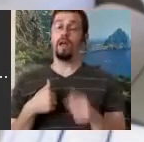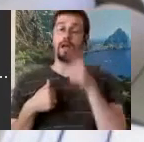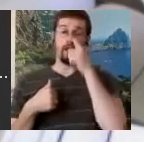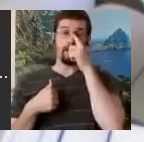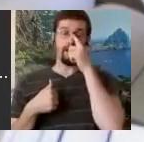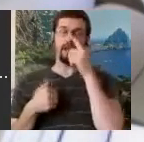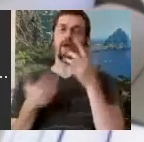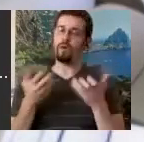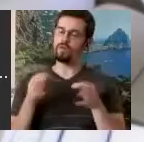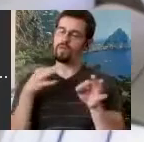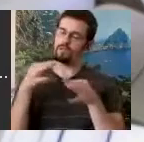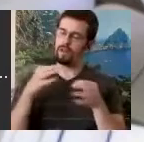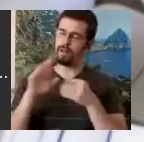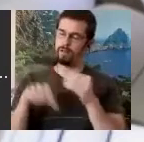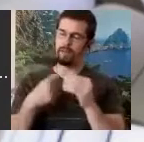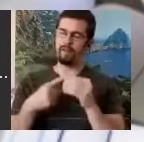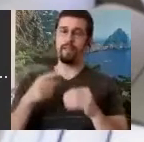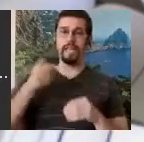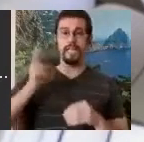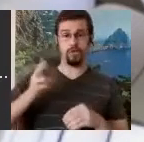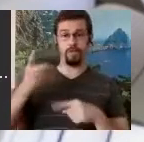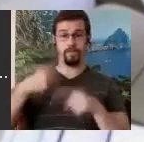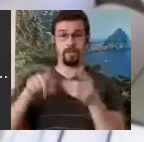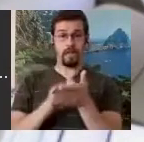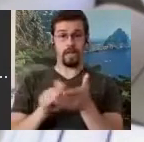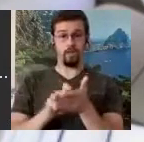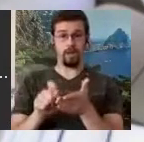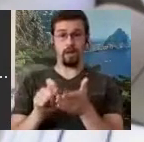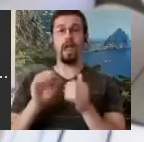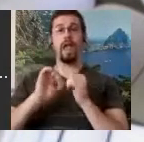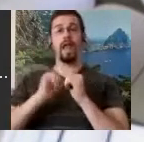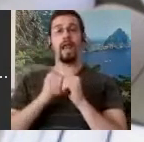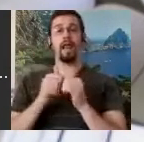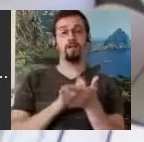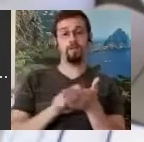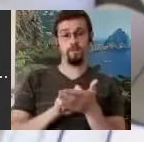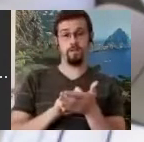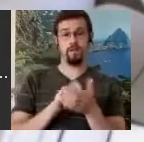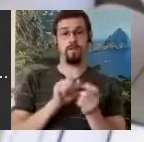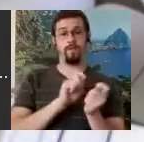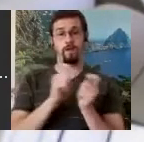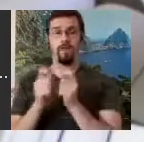So it isn't just the history of "I went here and then I did that." It's more than